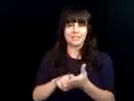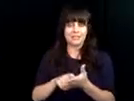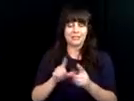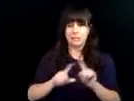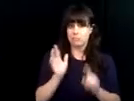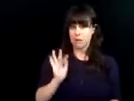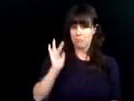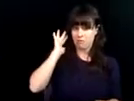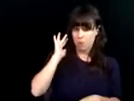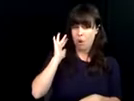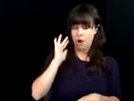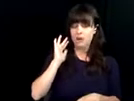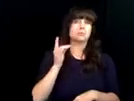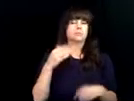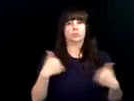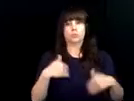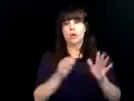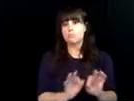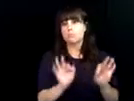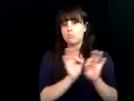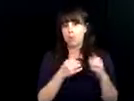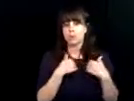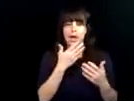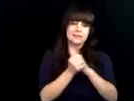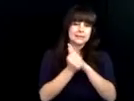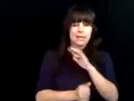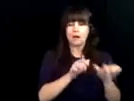keyboarding skills. Those that is not as much of an